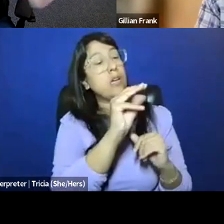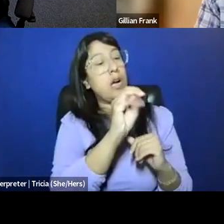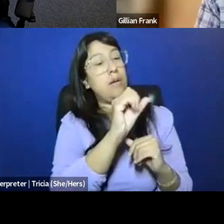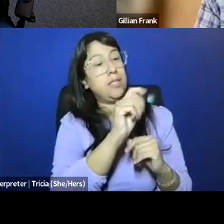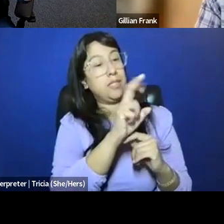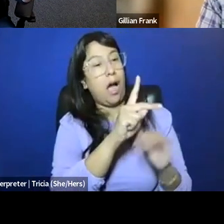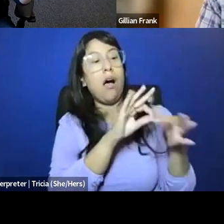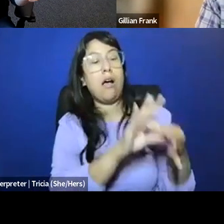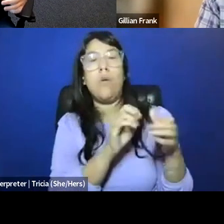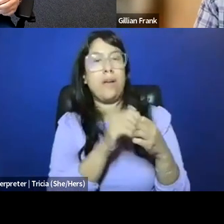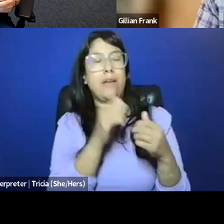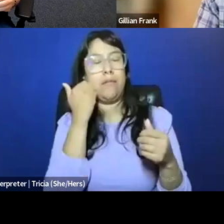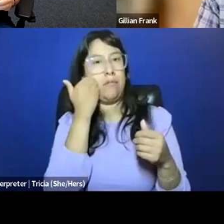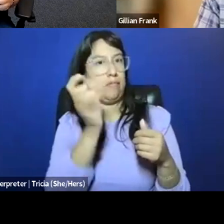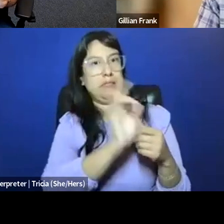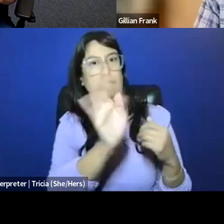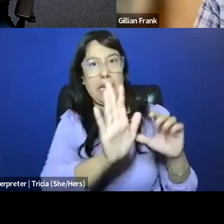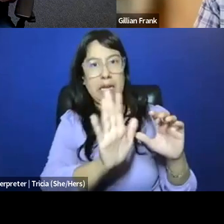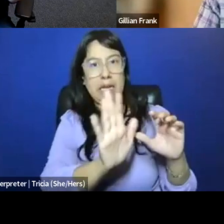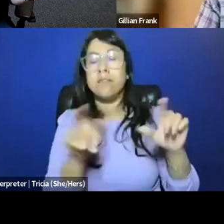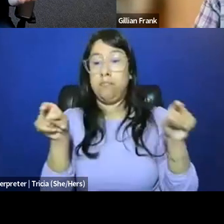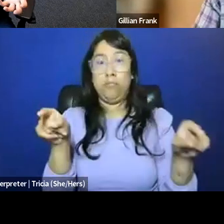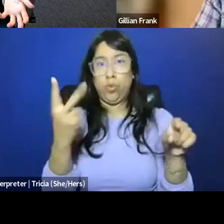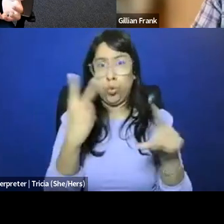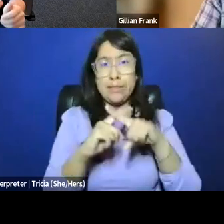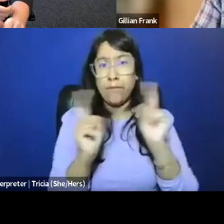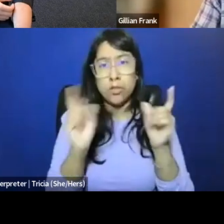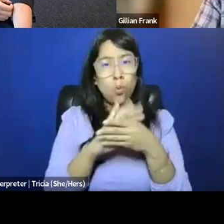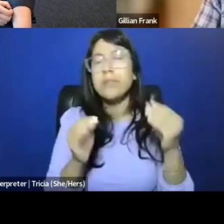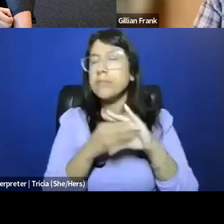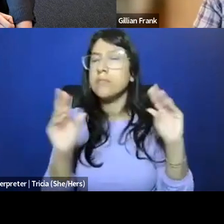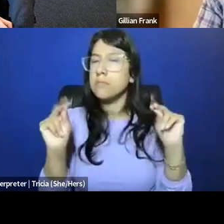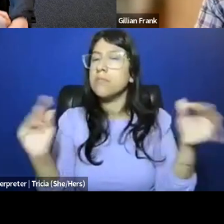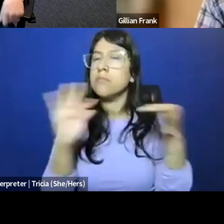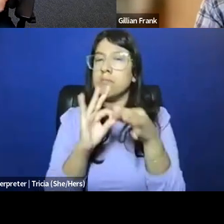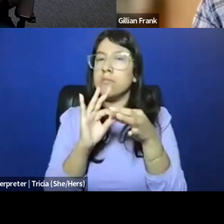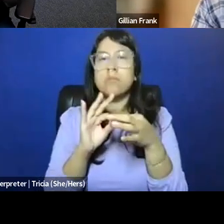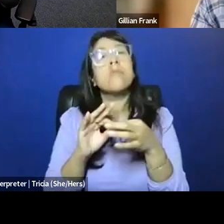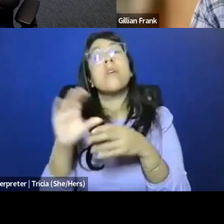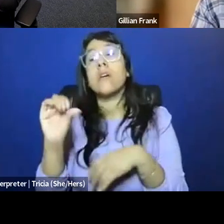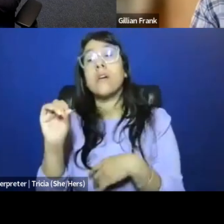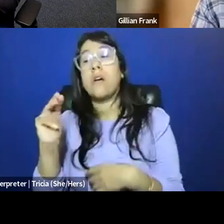Now of course, they're not actually different stories, but the Comstock had largely fallen out of conversations about abortion,